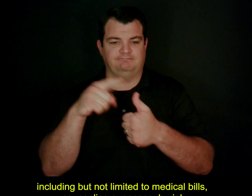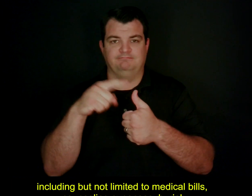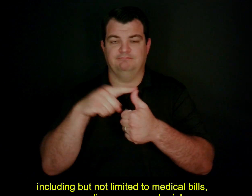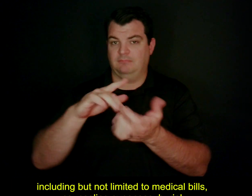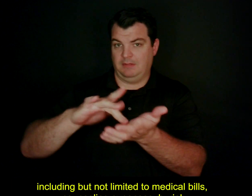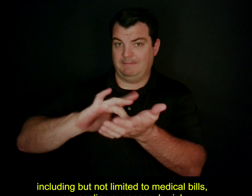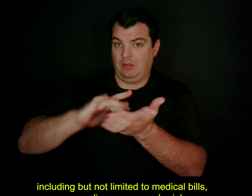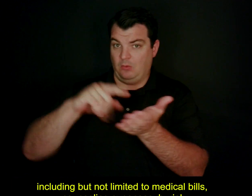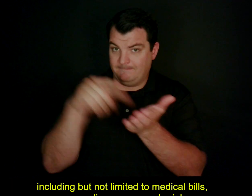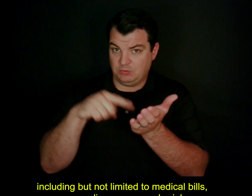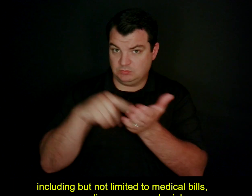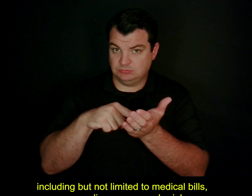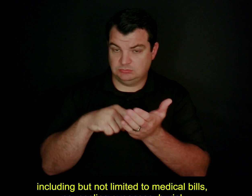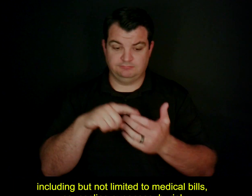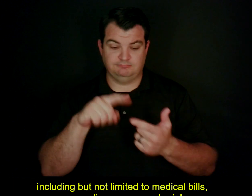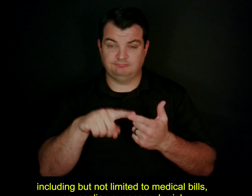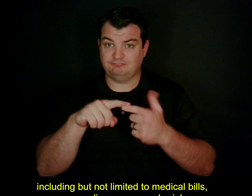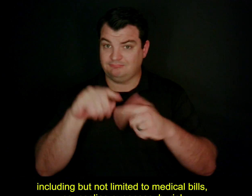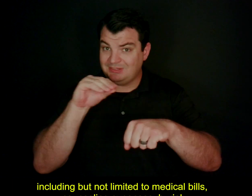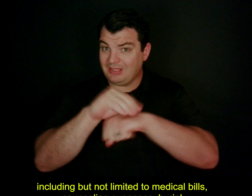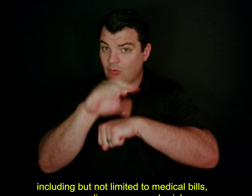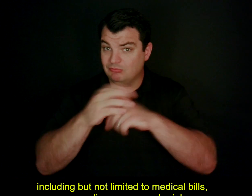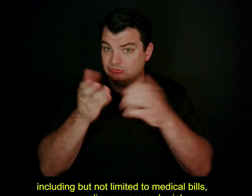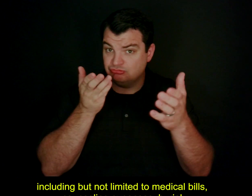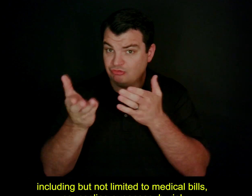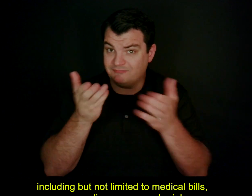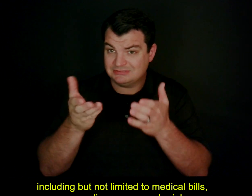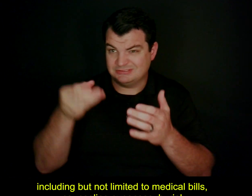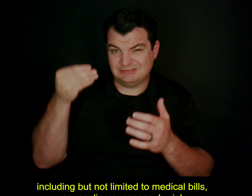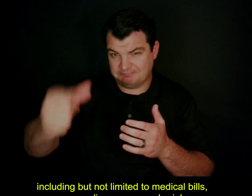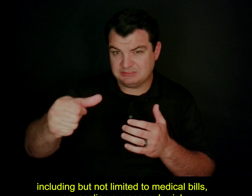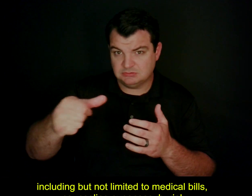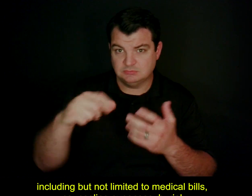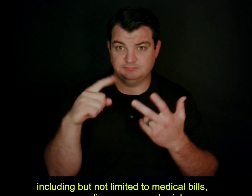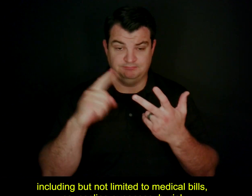including but not limited to medical bills, counseling expenses, burial